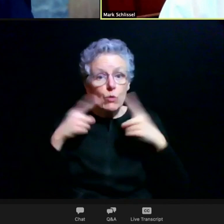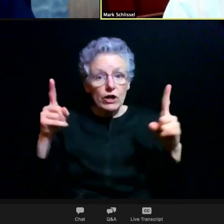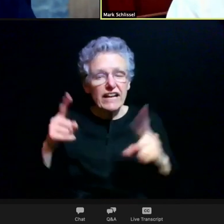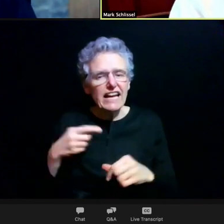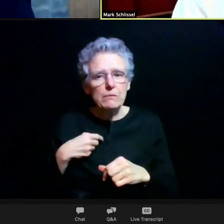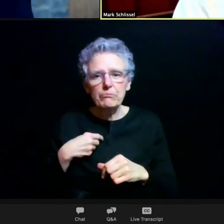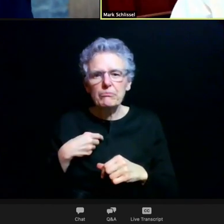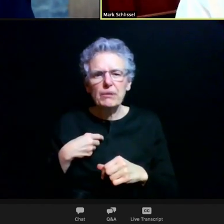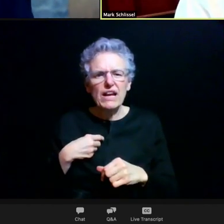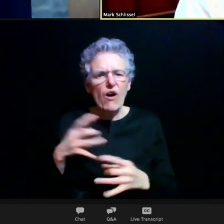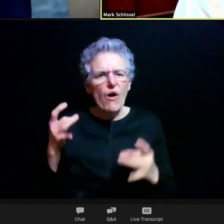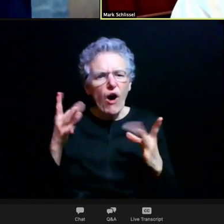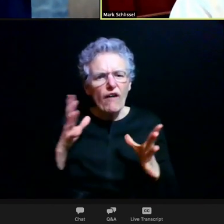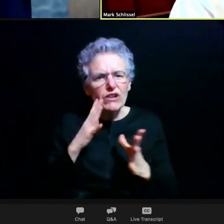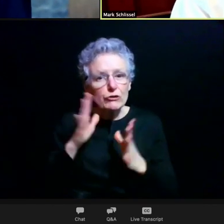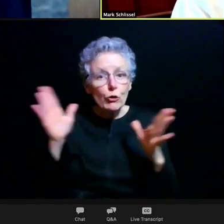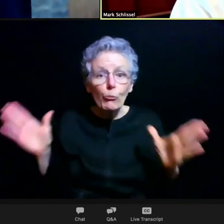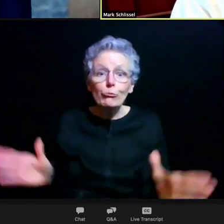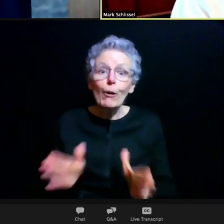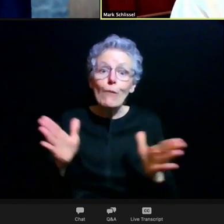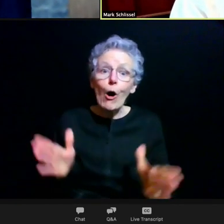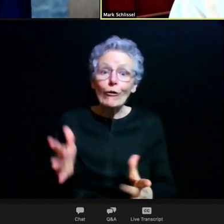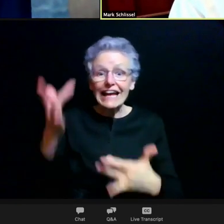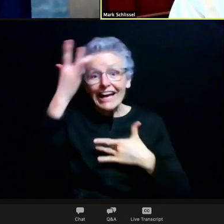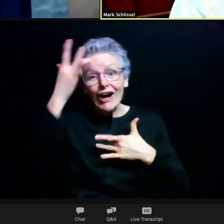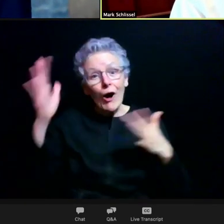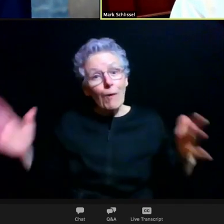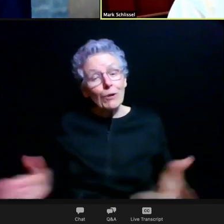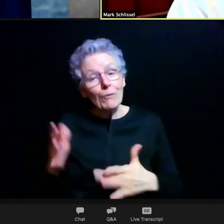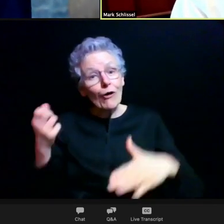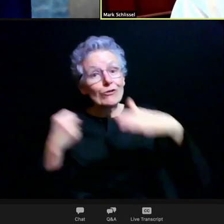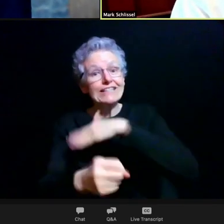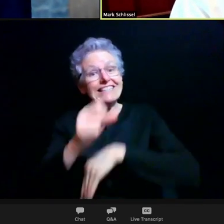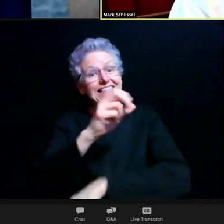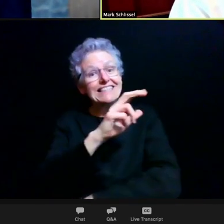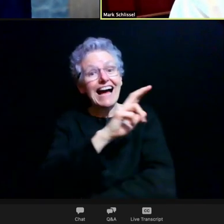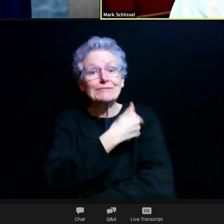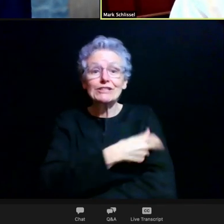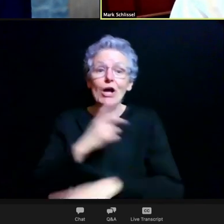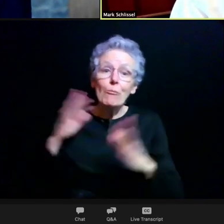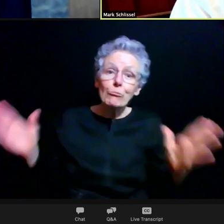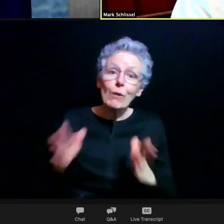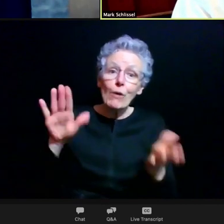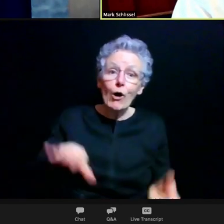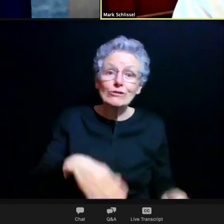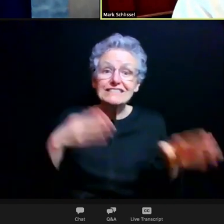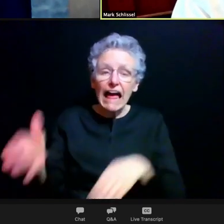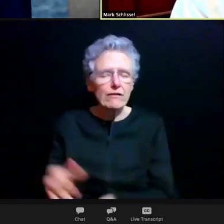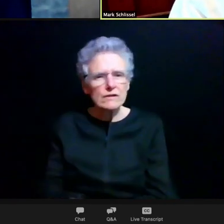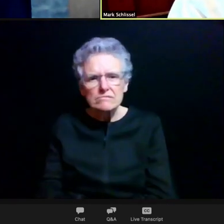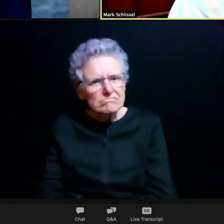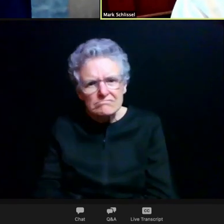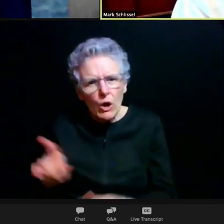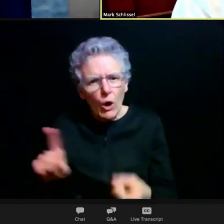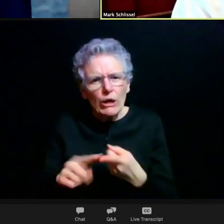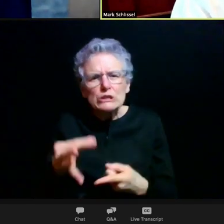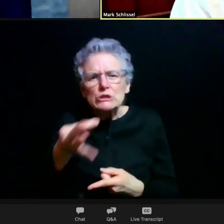and the occasional hospitalization and the more occasional death when we're on the precipice of being done with this disease.